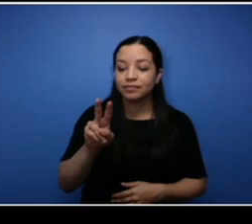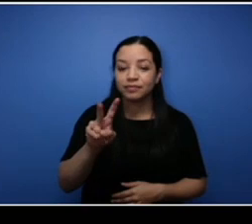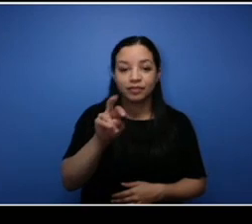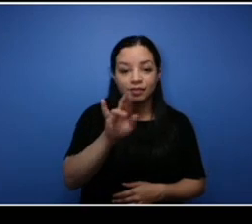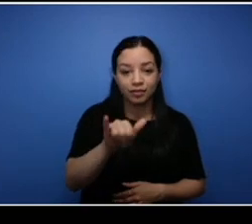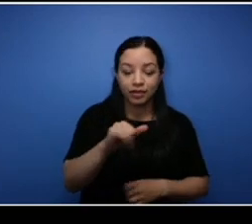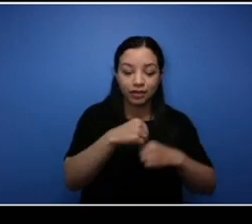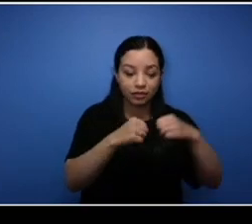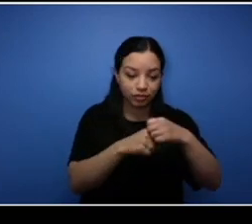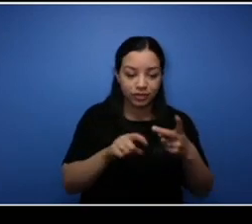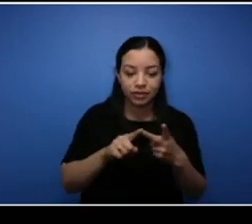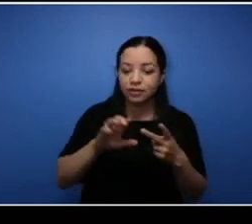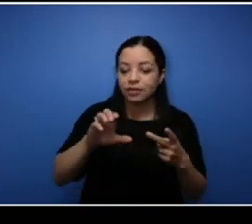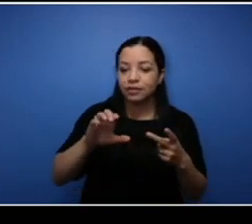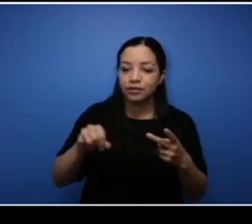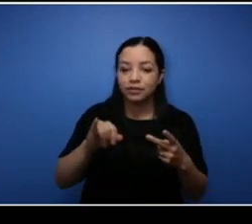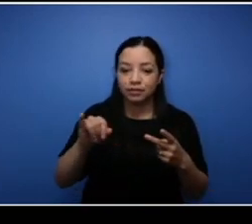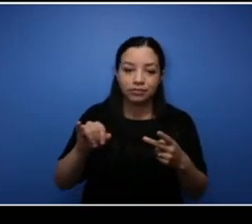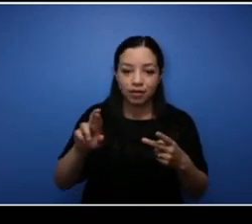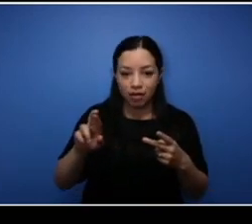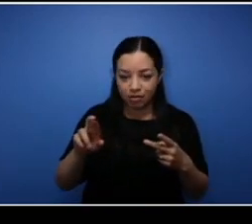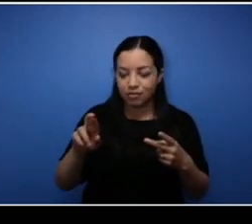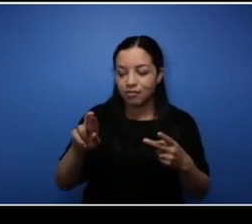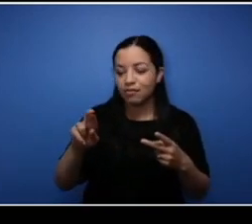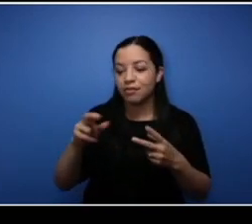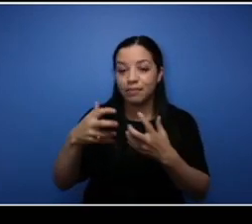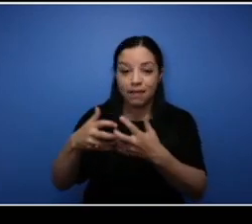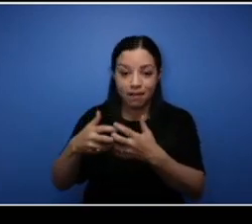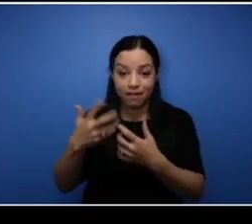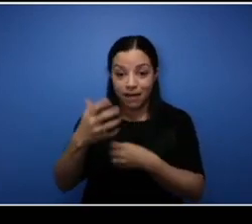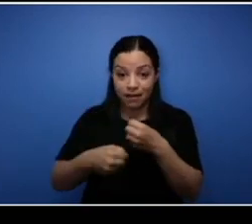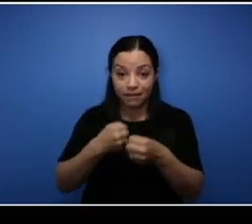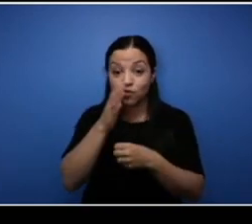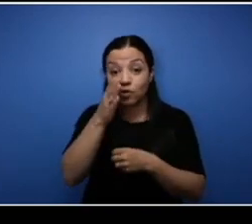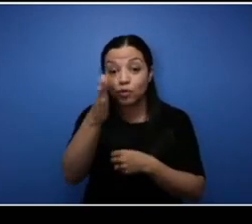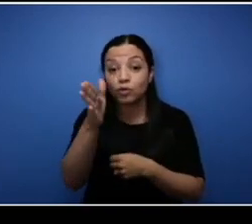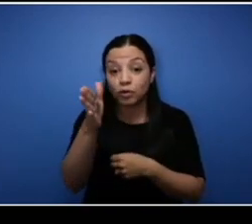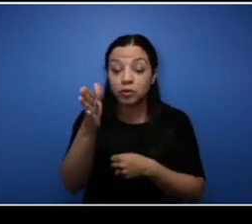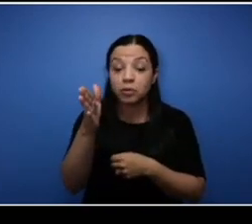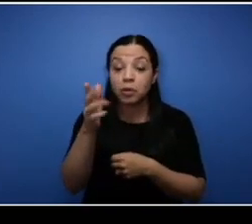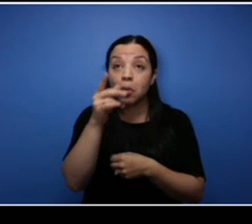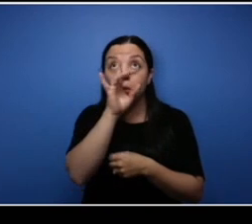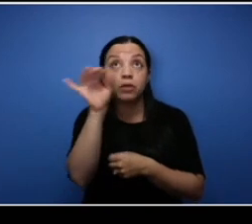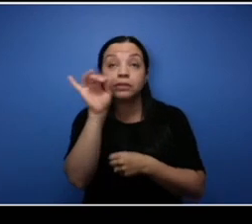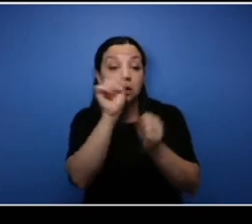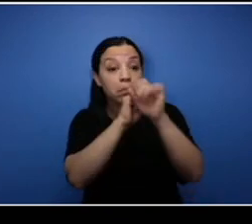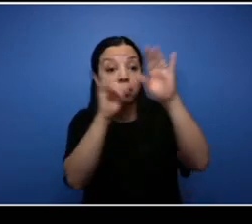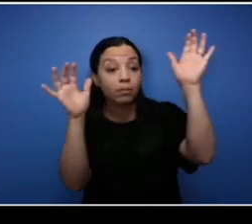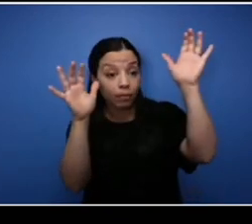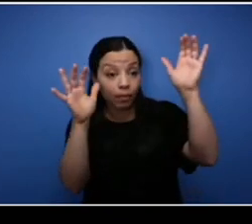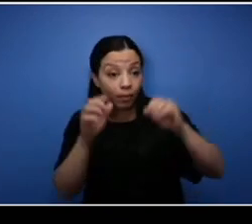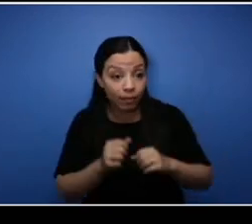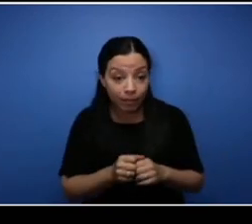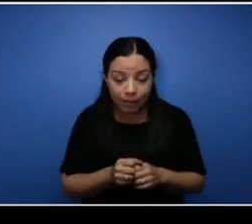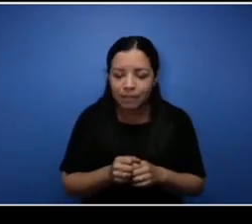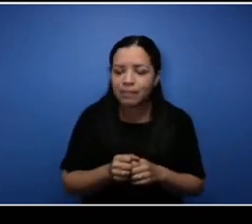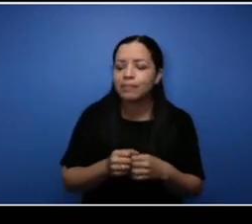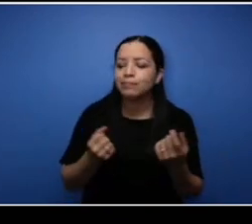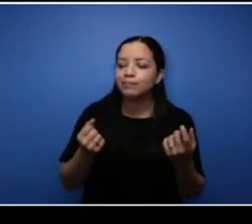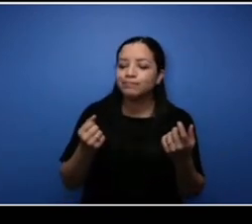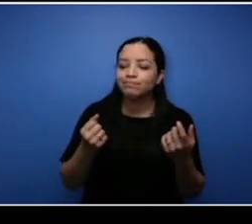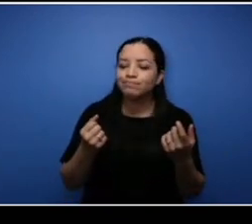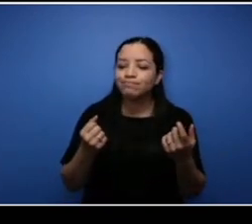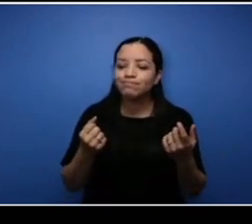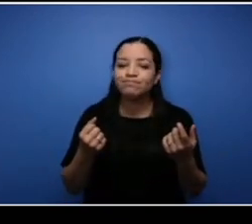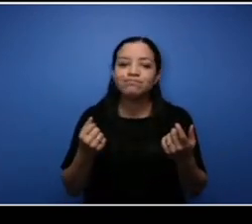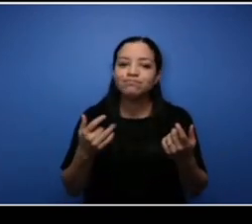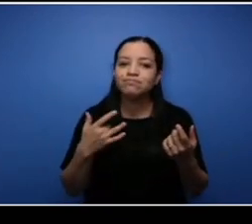years um one of the things over the years, we've gone from just a regular non-union shop,